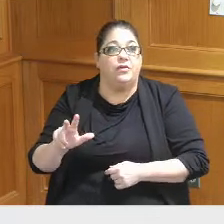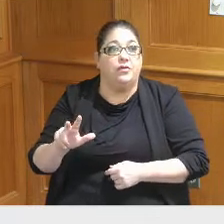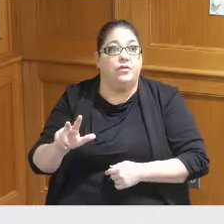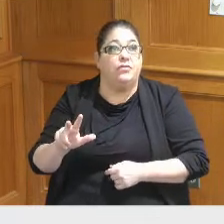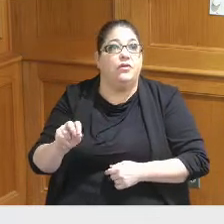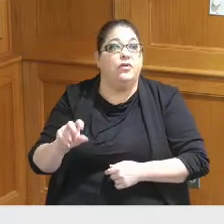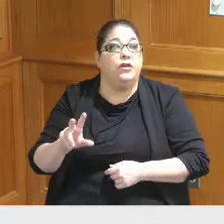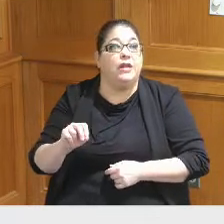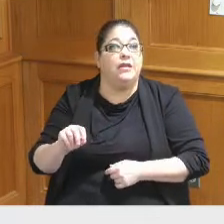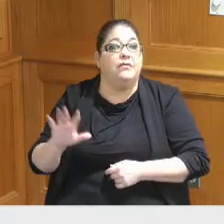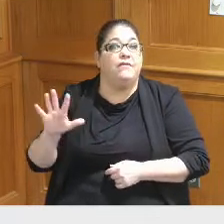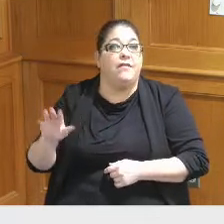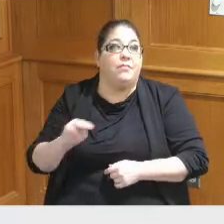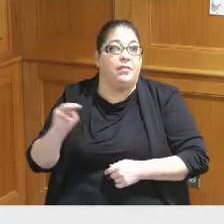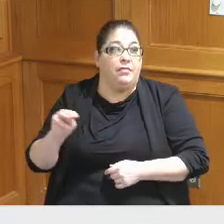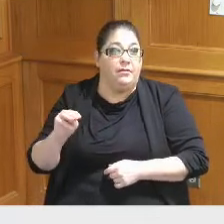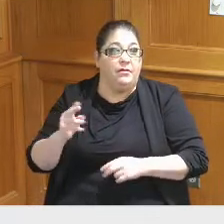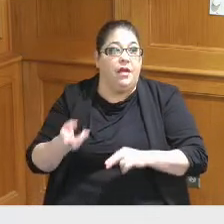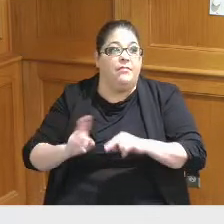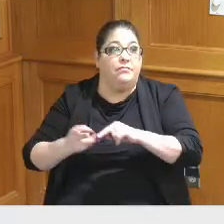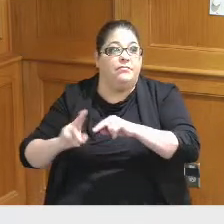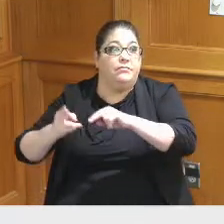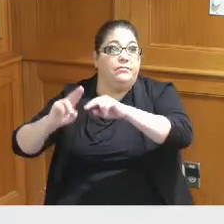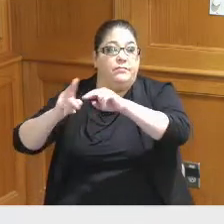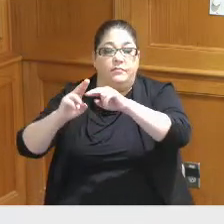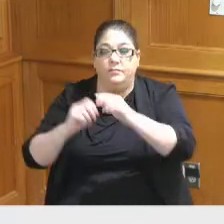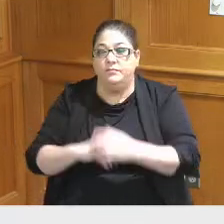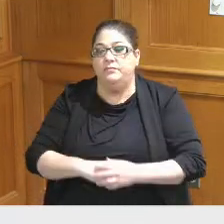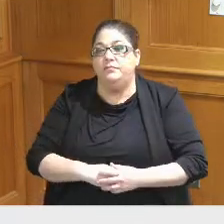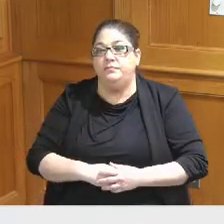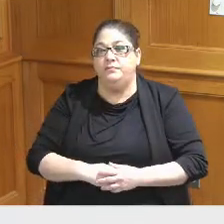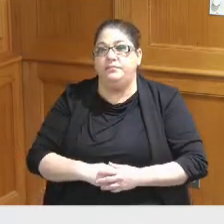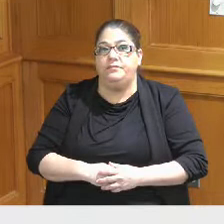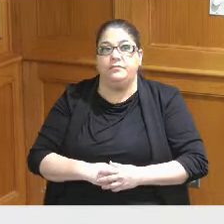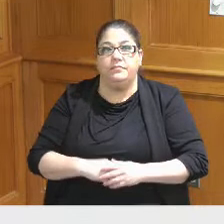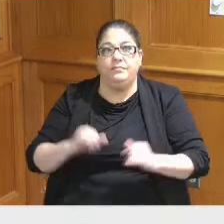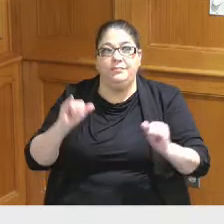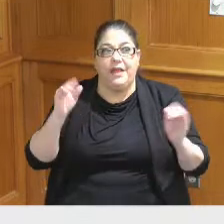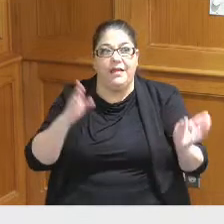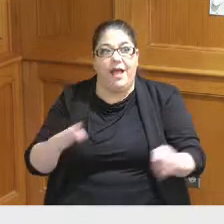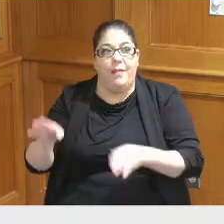the thought here is that given this common plan of finance and that the residual is